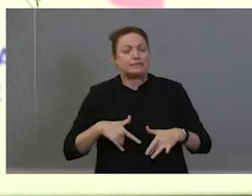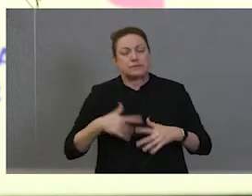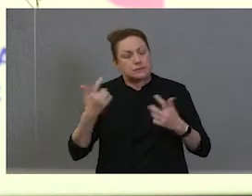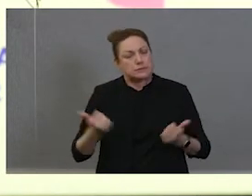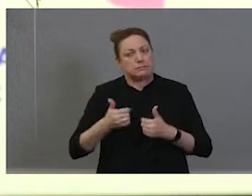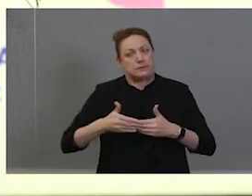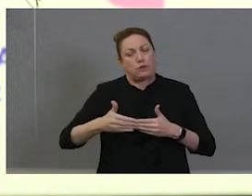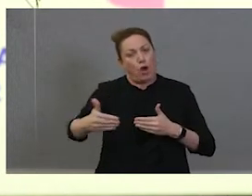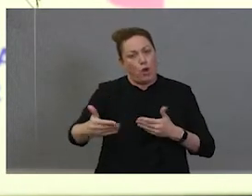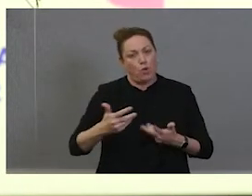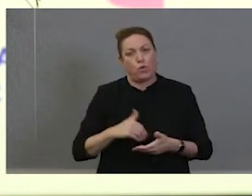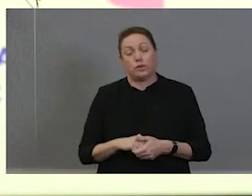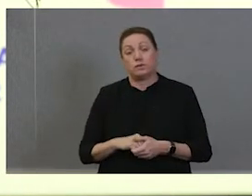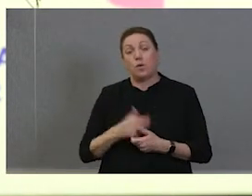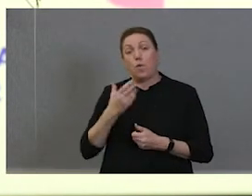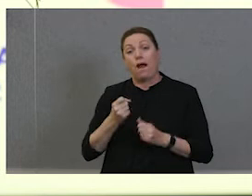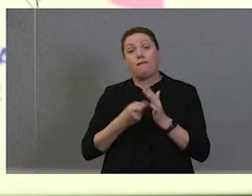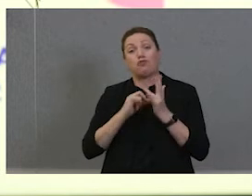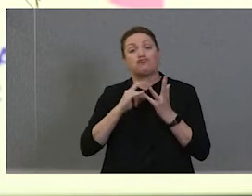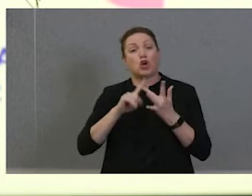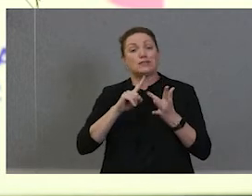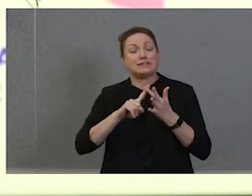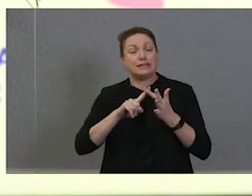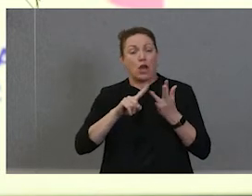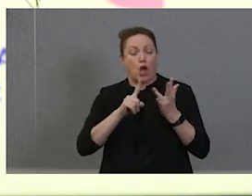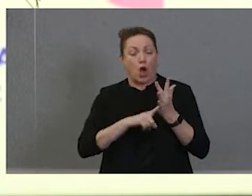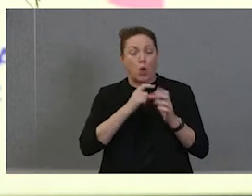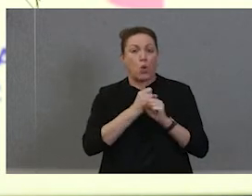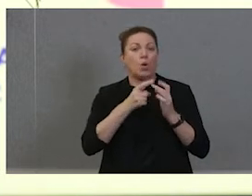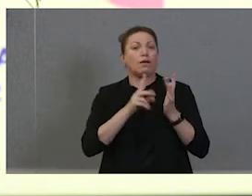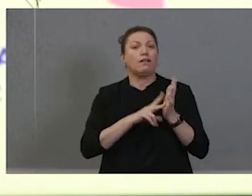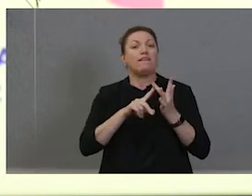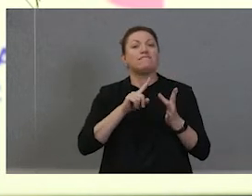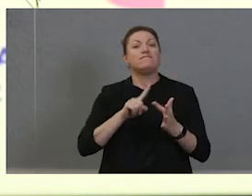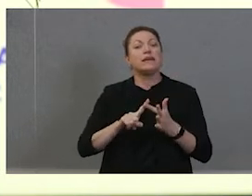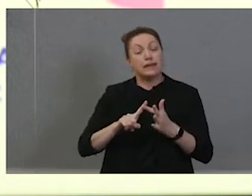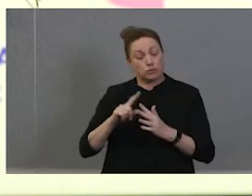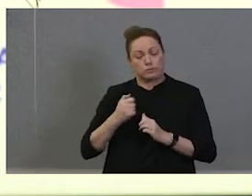is Rossie Ogilvie, one of my peers and colleagues. The Vice Principle of Advancement. She